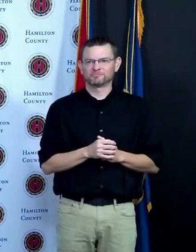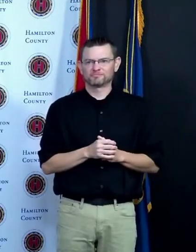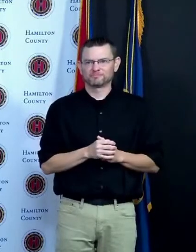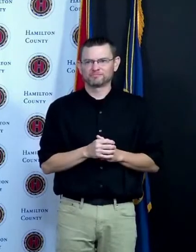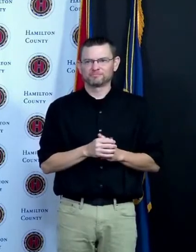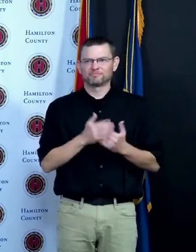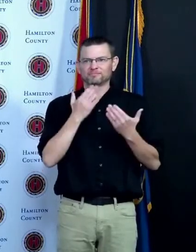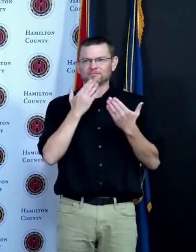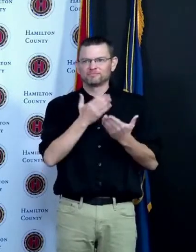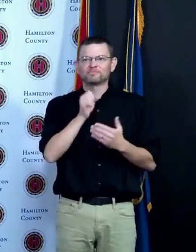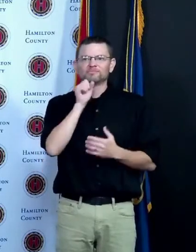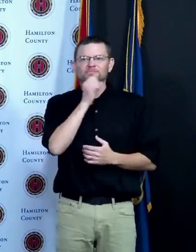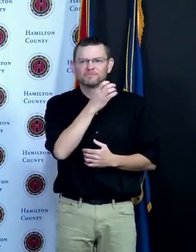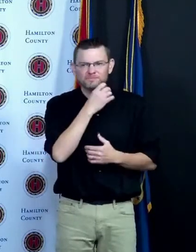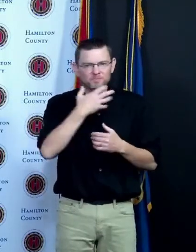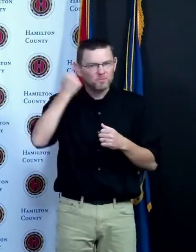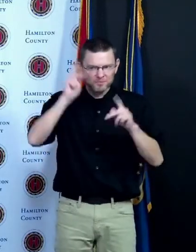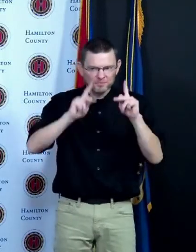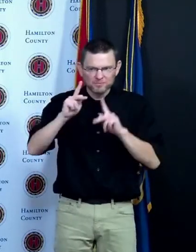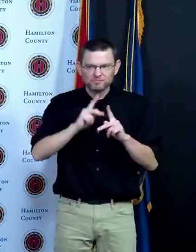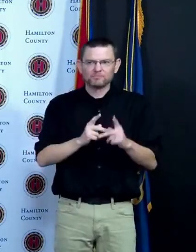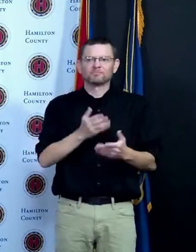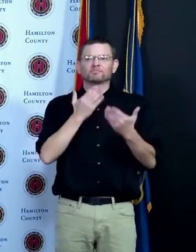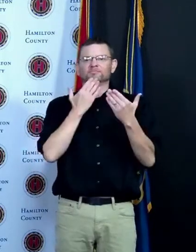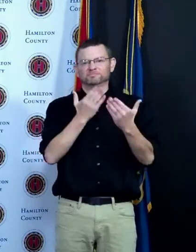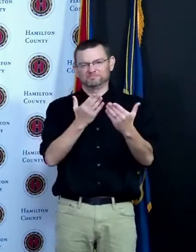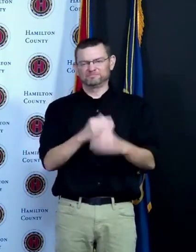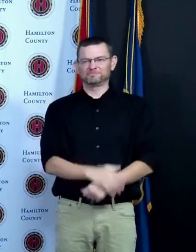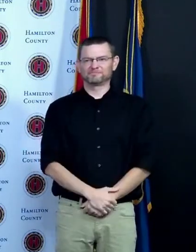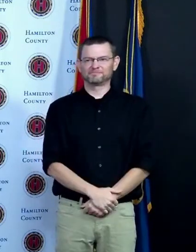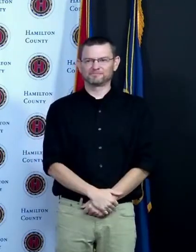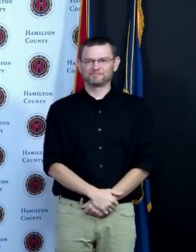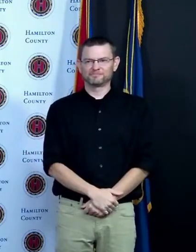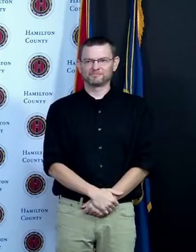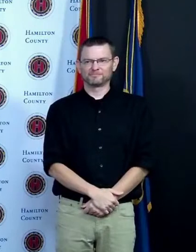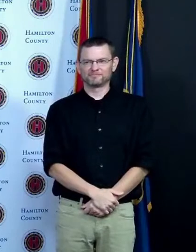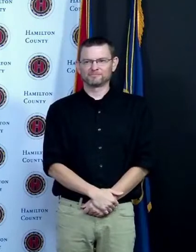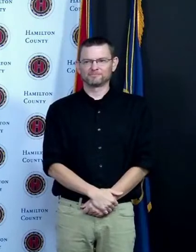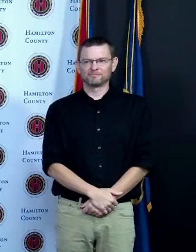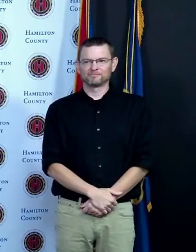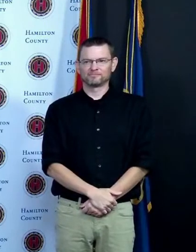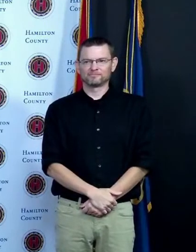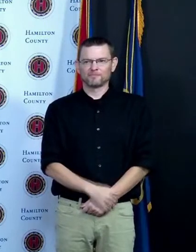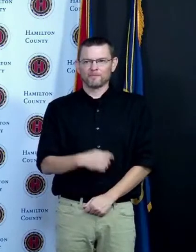thanks again for reiterating that I just want to riff off one thing you said as far as people